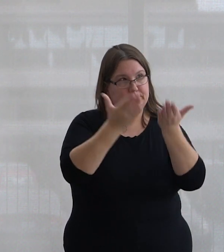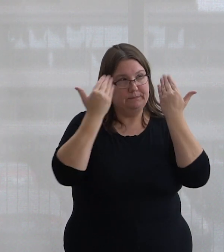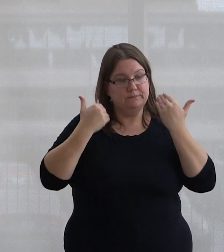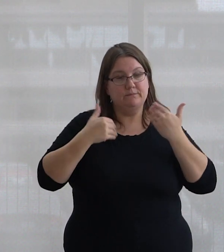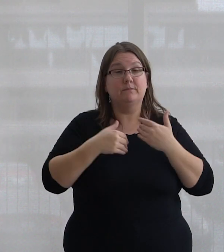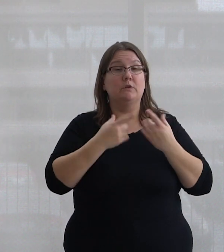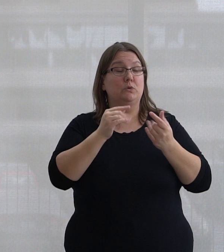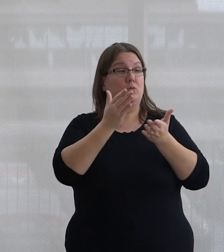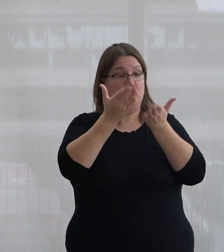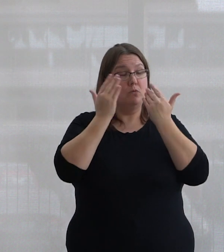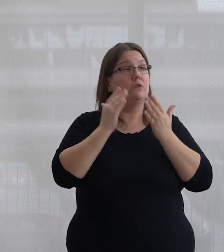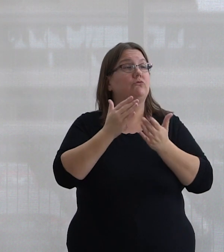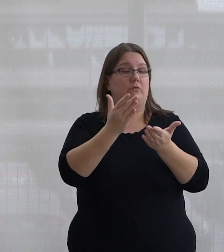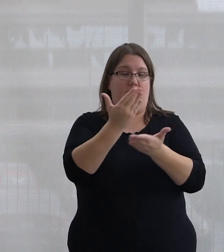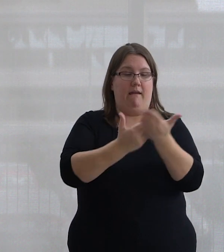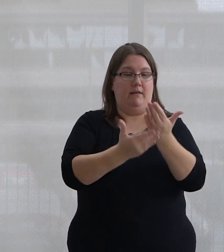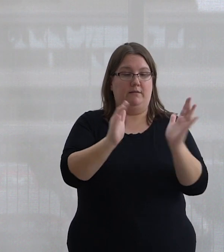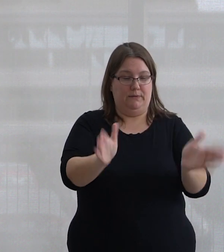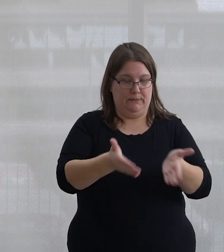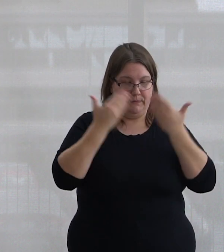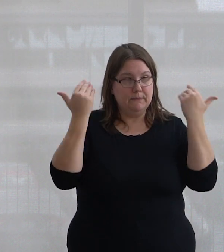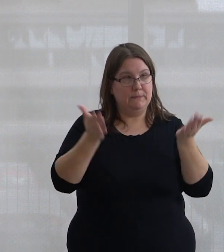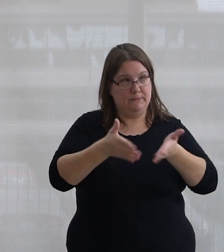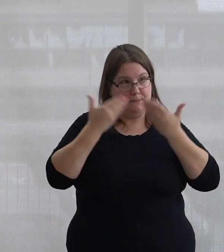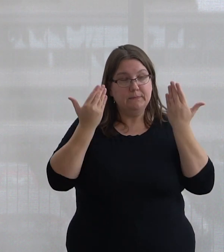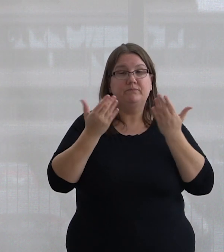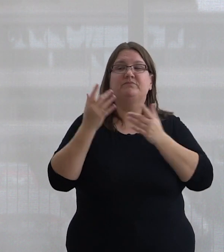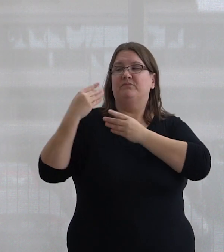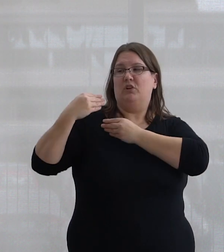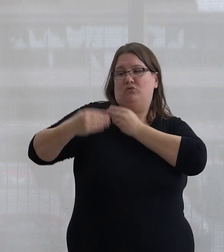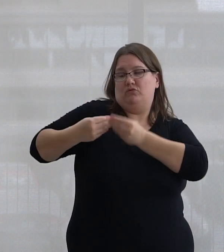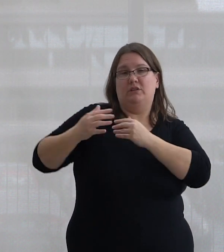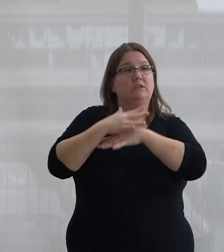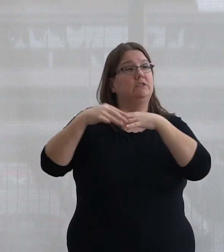To do this, we use our hands to waft the smoke onto us. In traditional Indigenous beliefs,